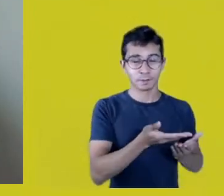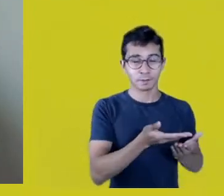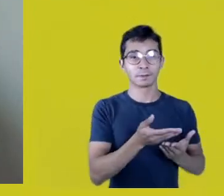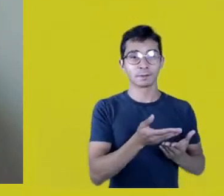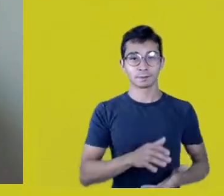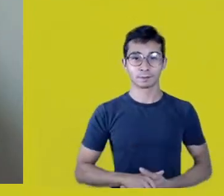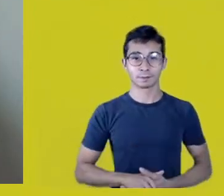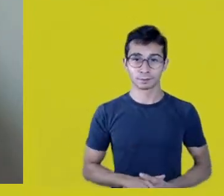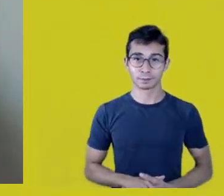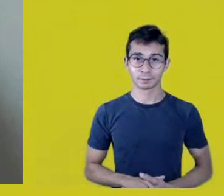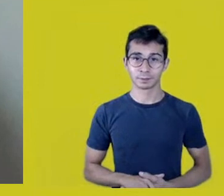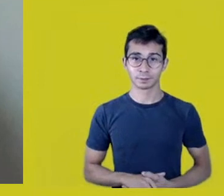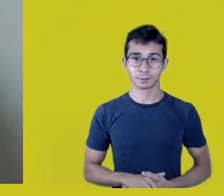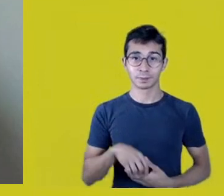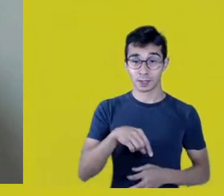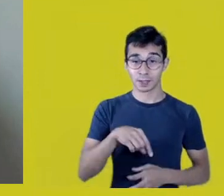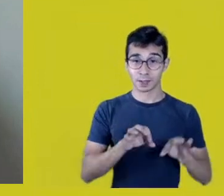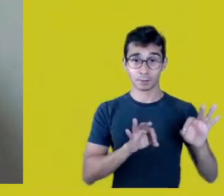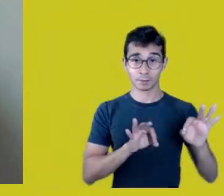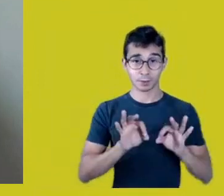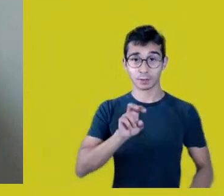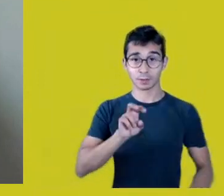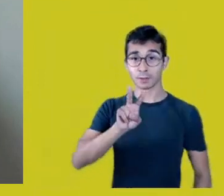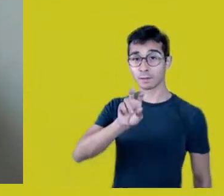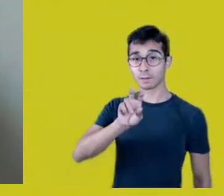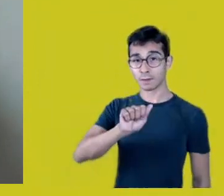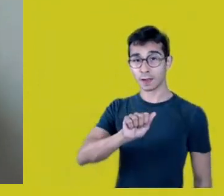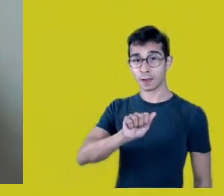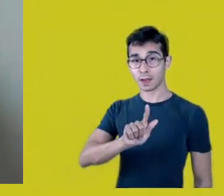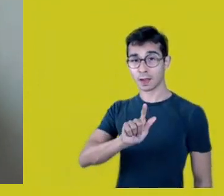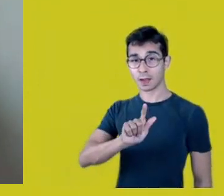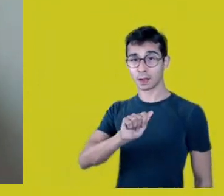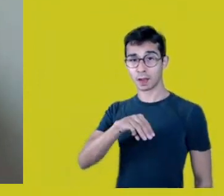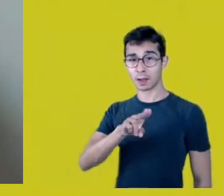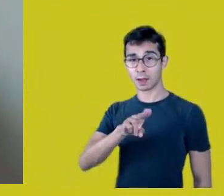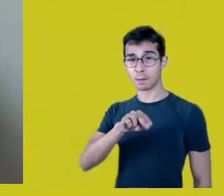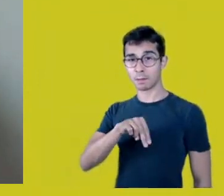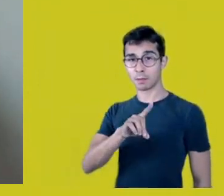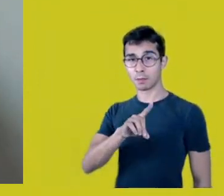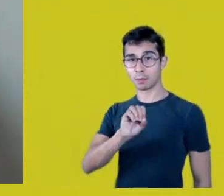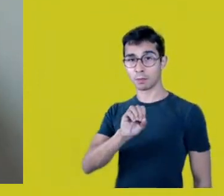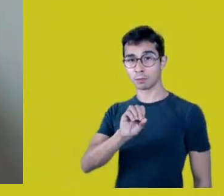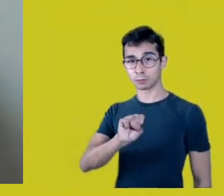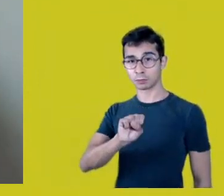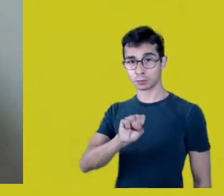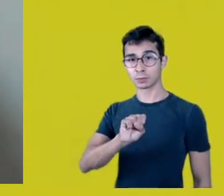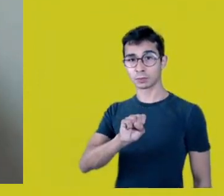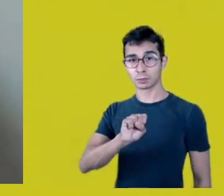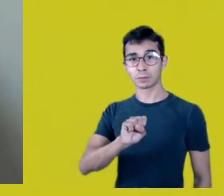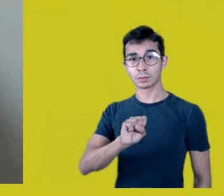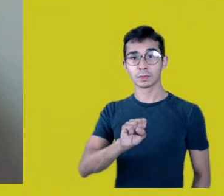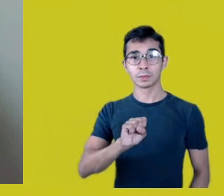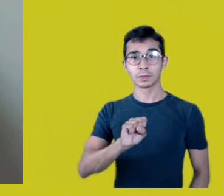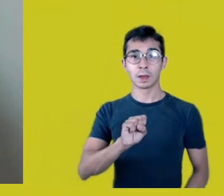Vagamundos: a Theater Laboratory is planned to be held in three stages,